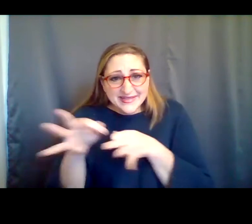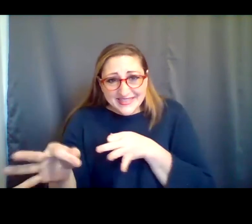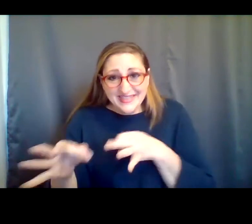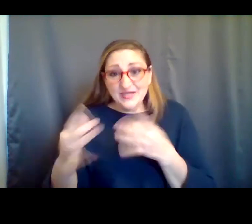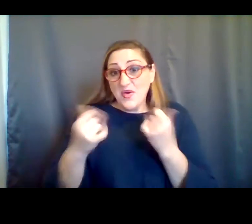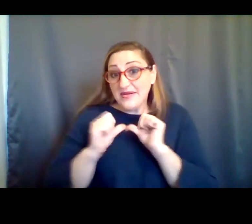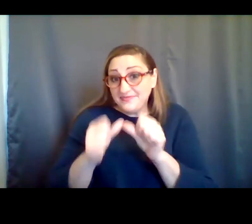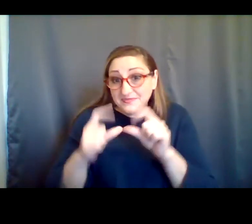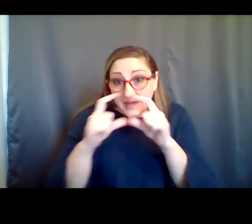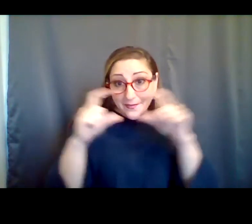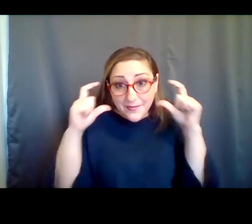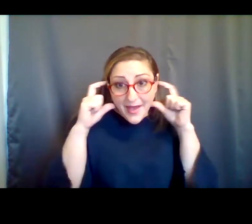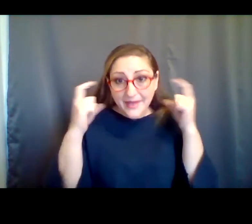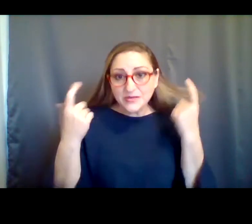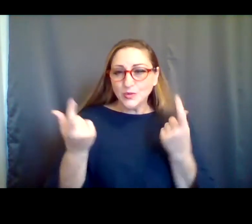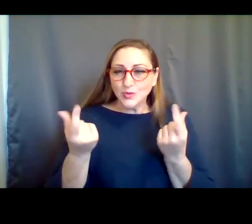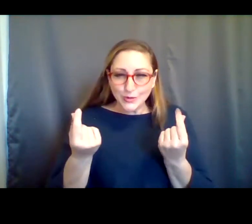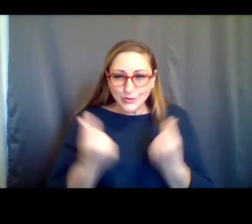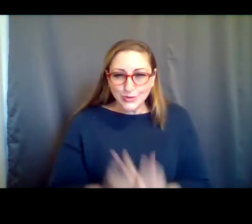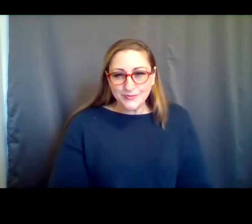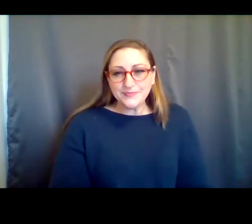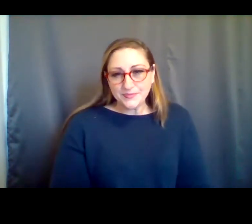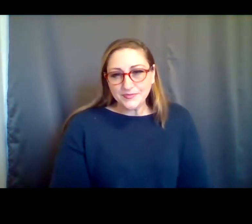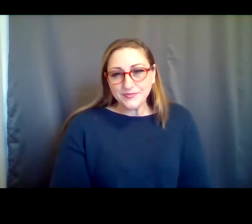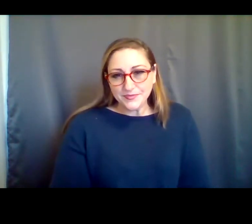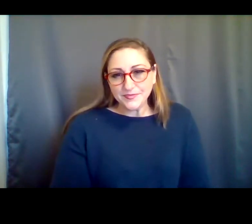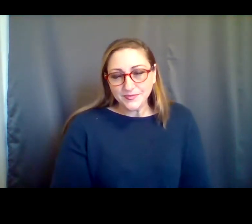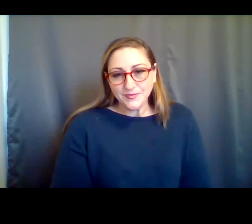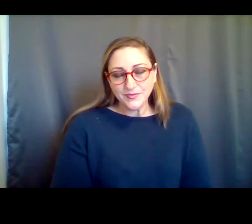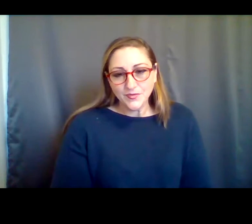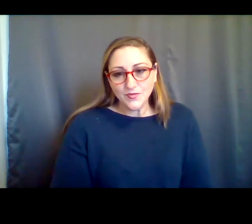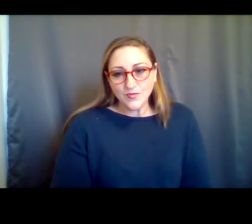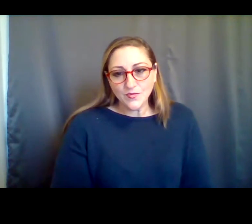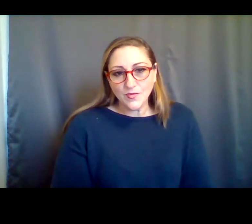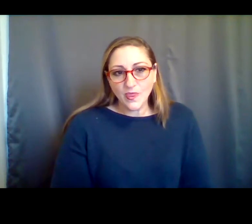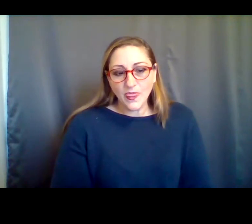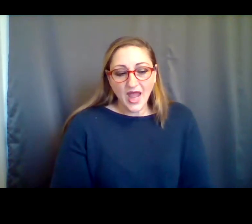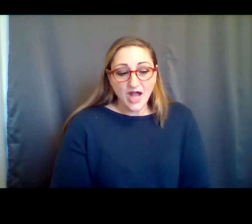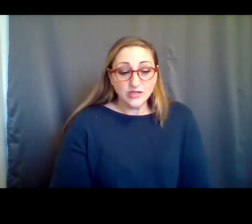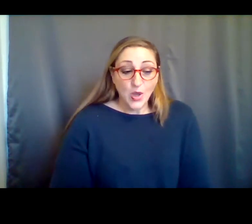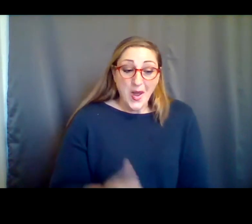with masks on? Et cetera. And just explore those options. So that has led us to a point where we're looking